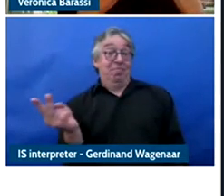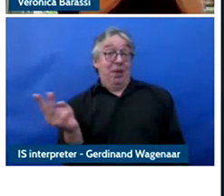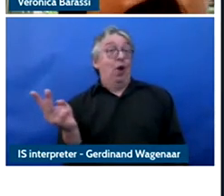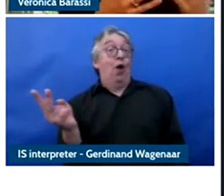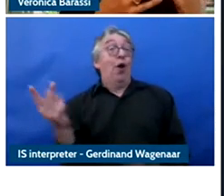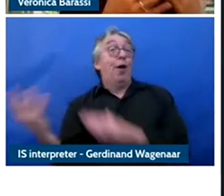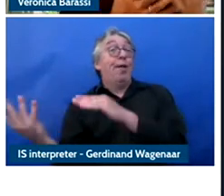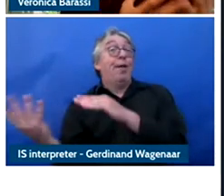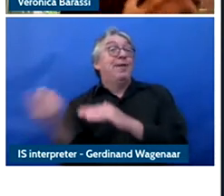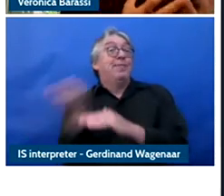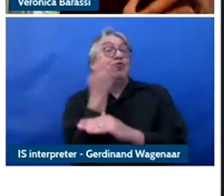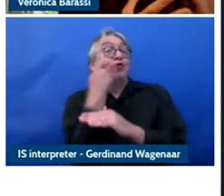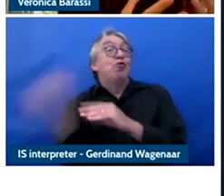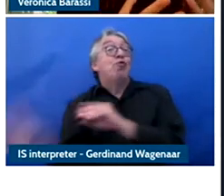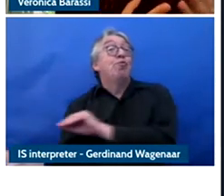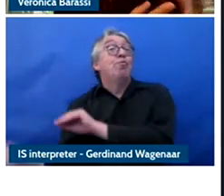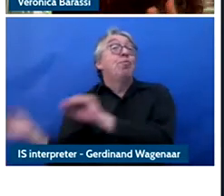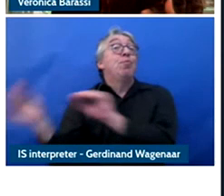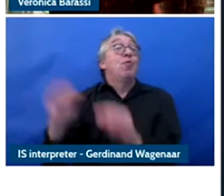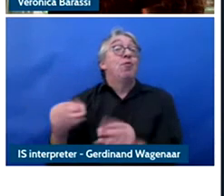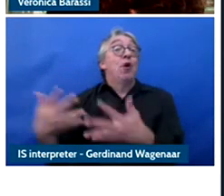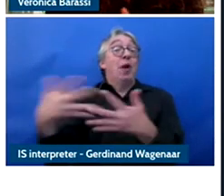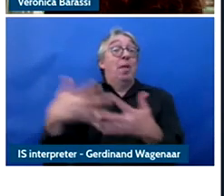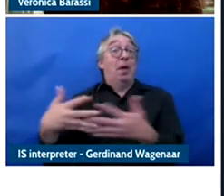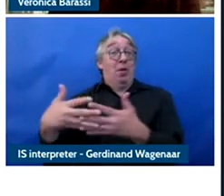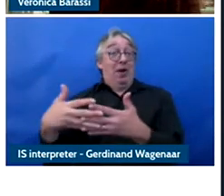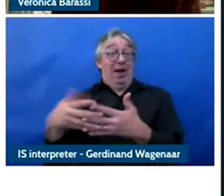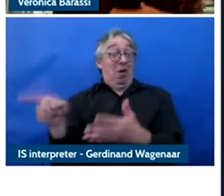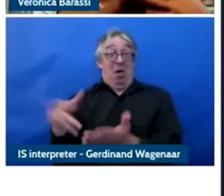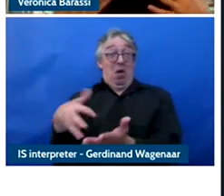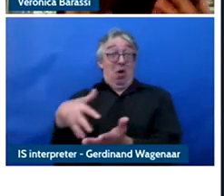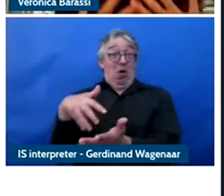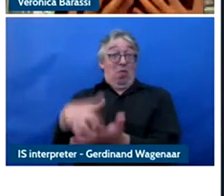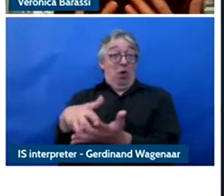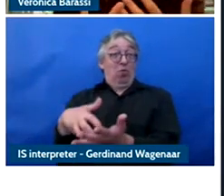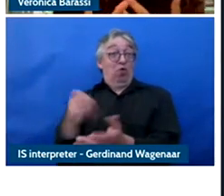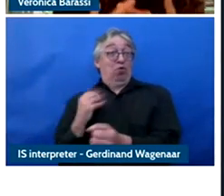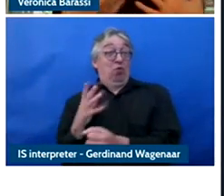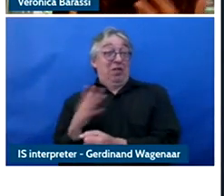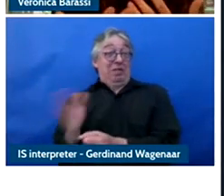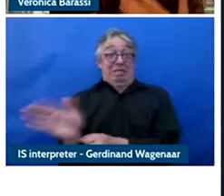two other woman who were immigrants and in a vulnerable position in society